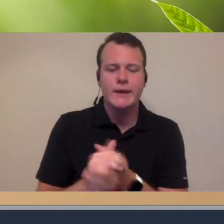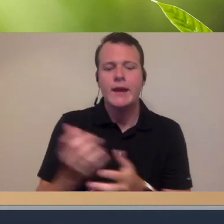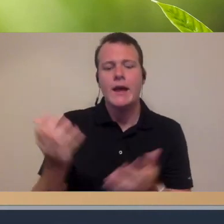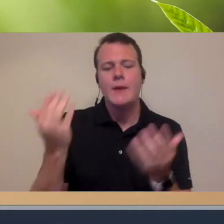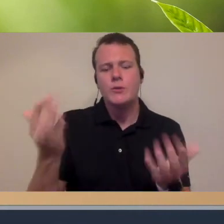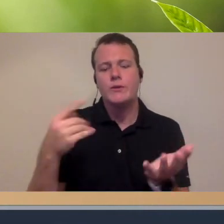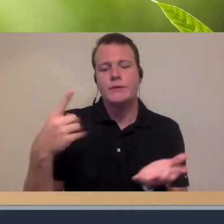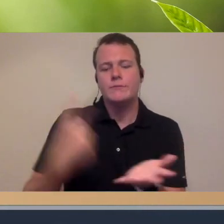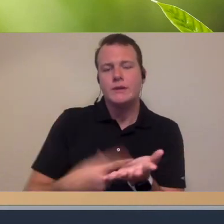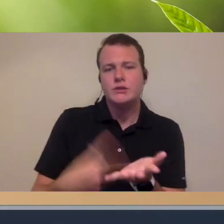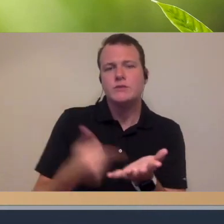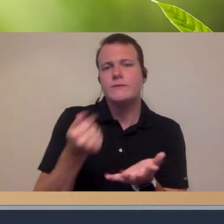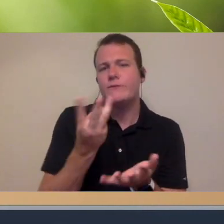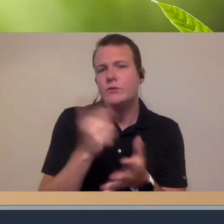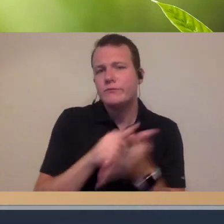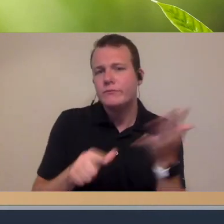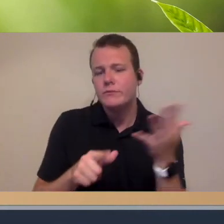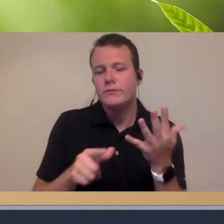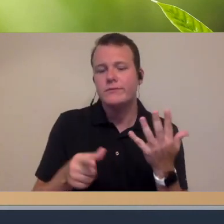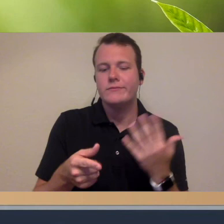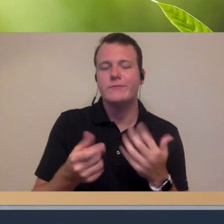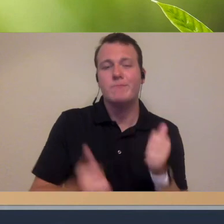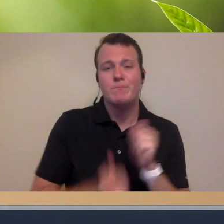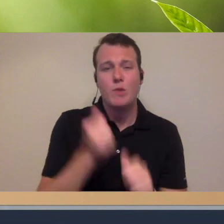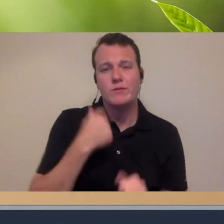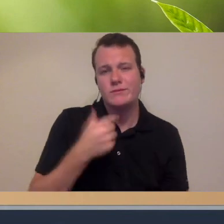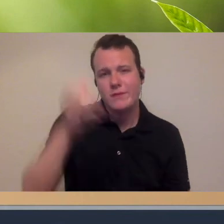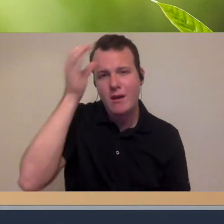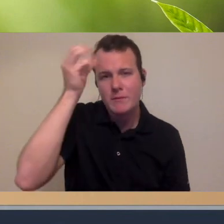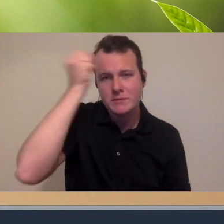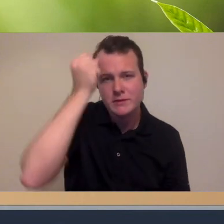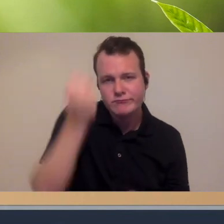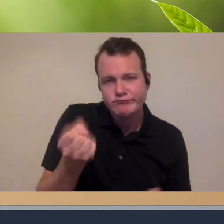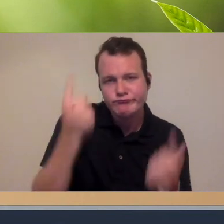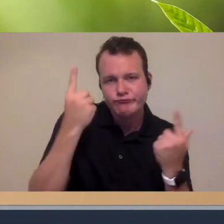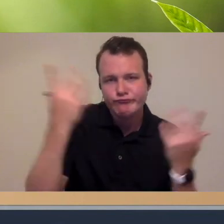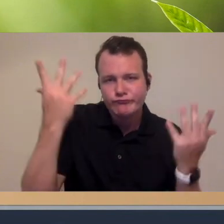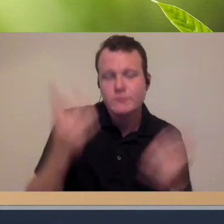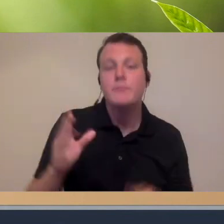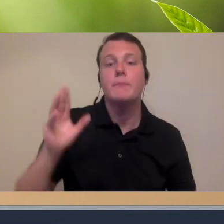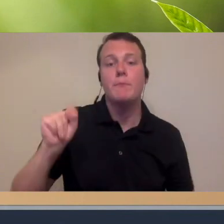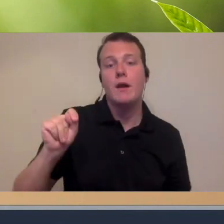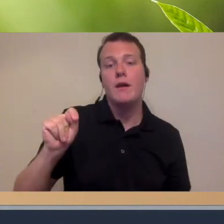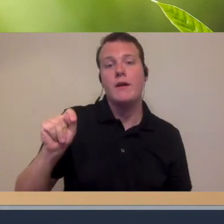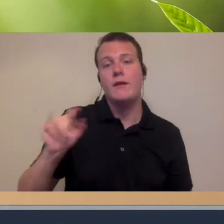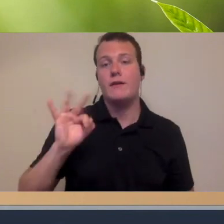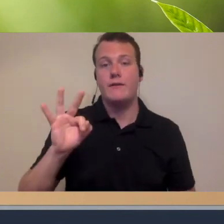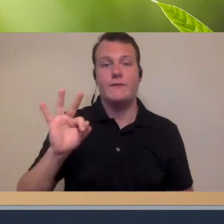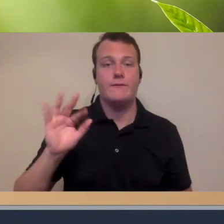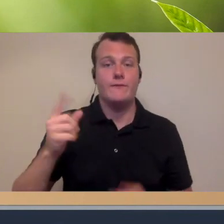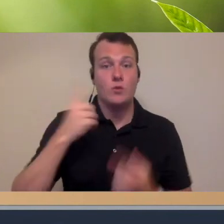sound so I'm just gonna kind of mention some areas a lot of this kind of speaks for itself so I won't go into great detail but once again if you have any